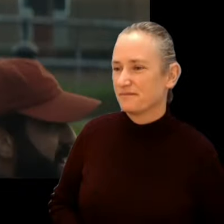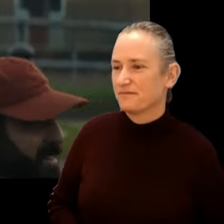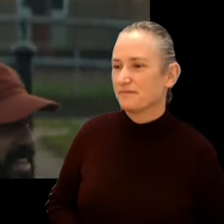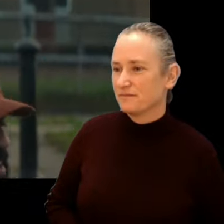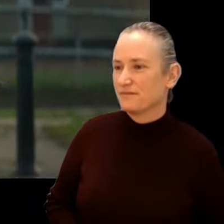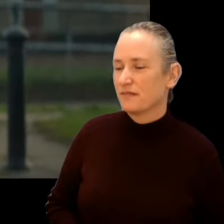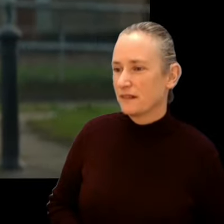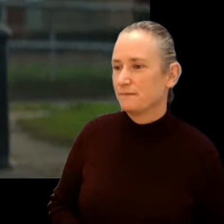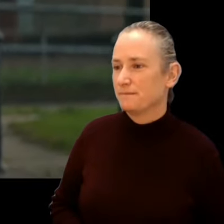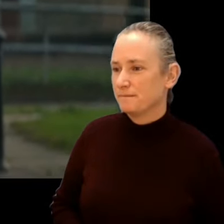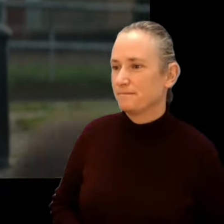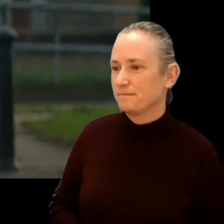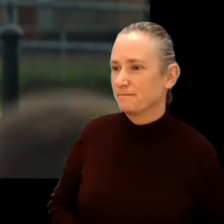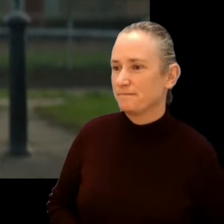Who wants a lift?